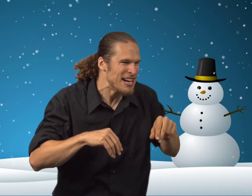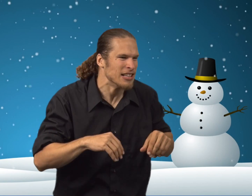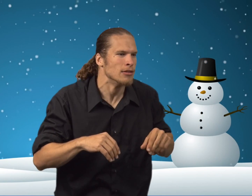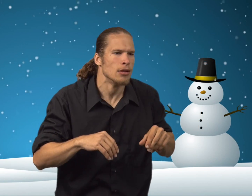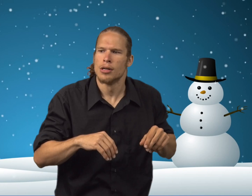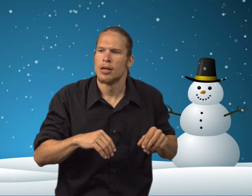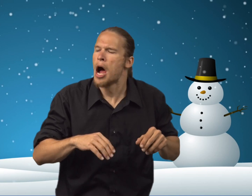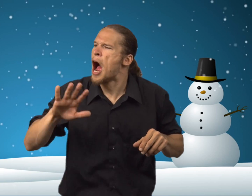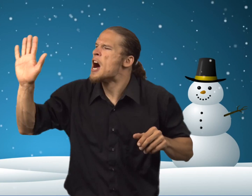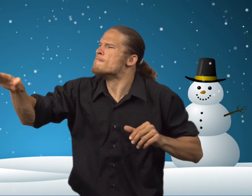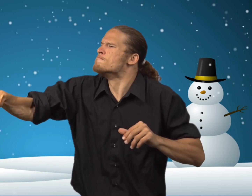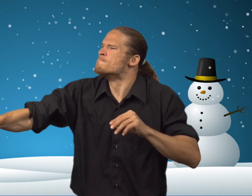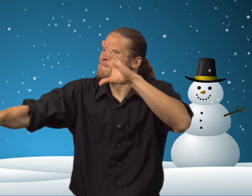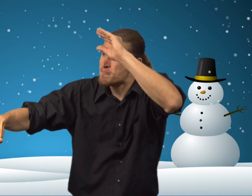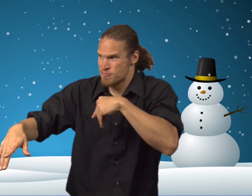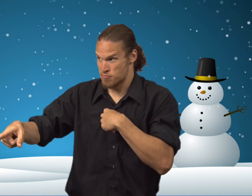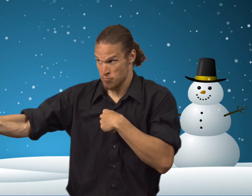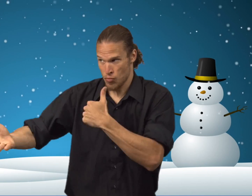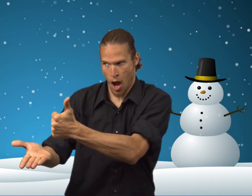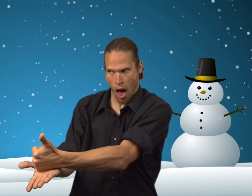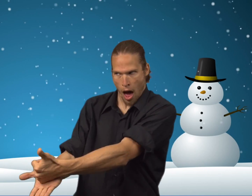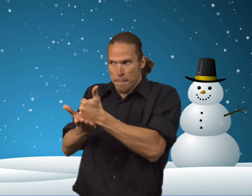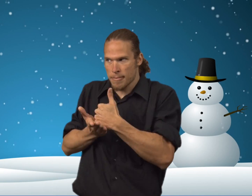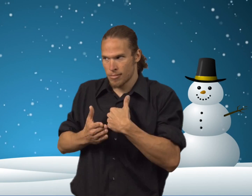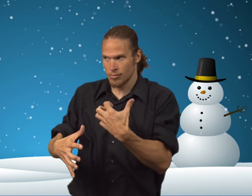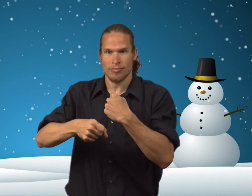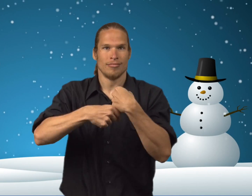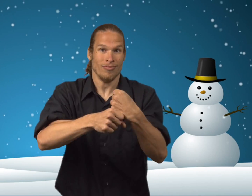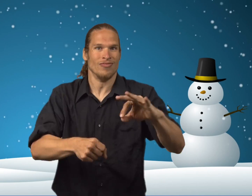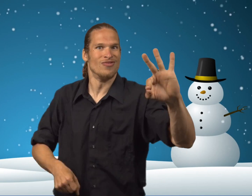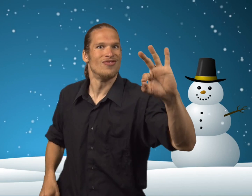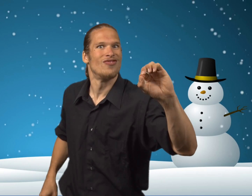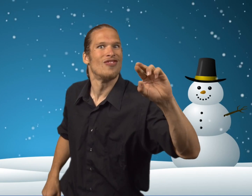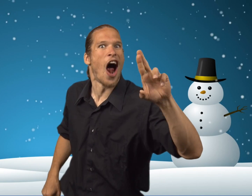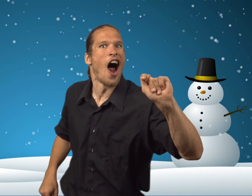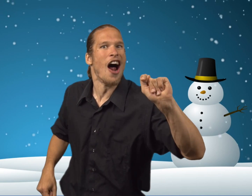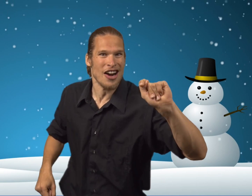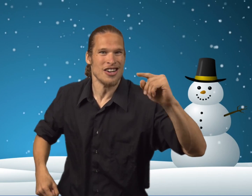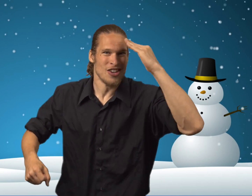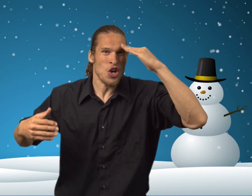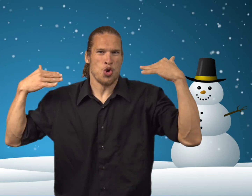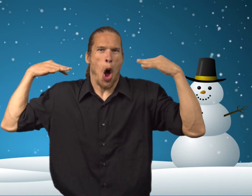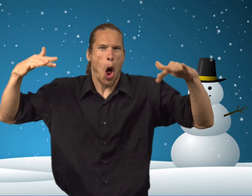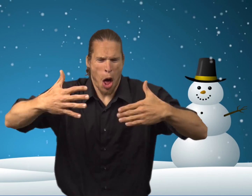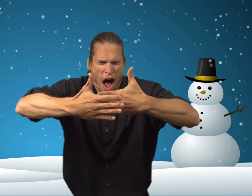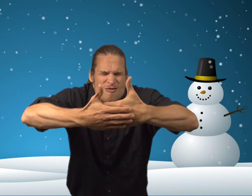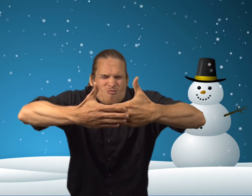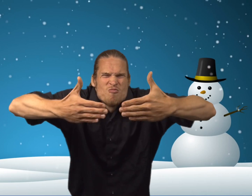So cool. And the mouse said to the boy, "Hey, help me make a fort, you know,